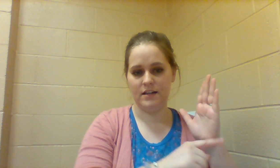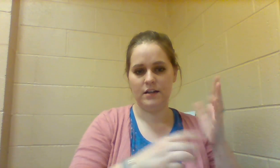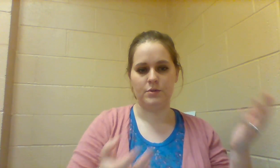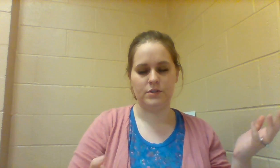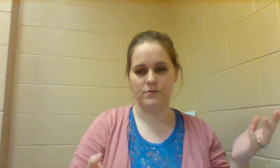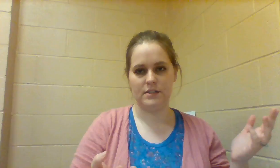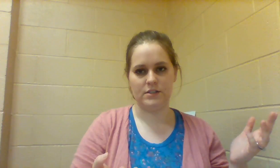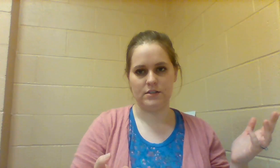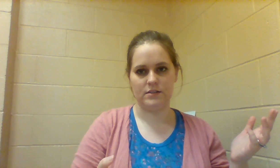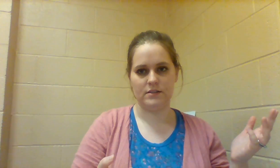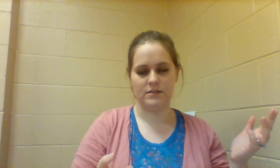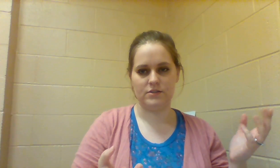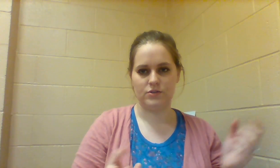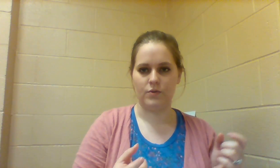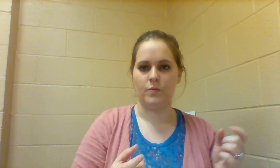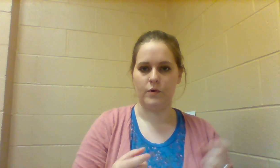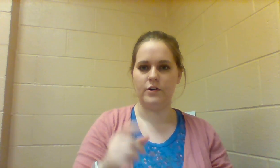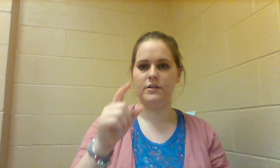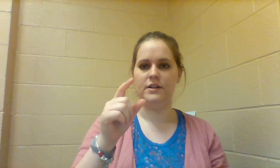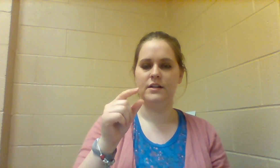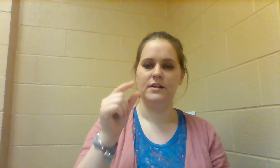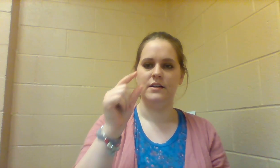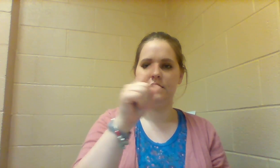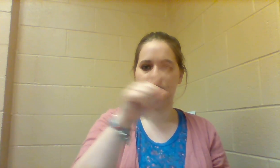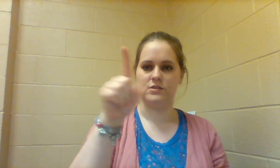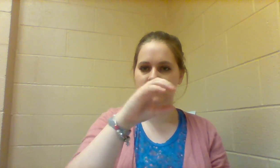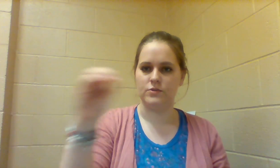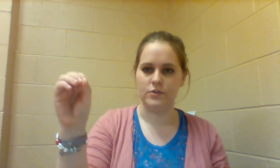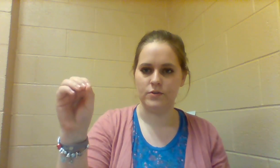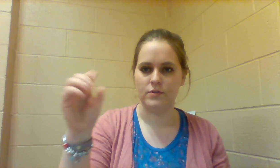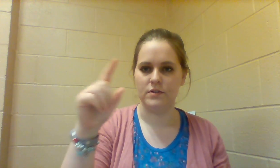but ZOO is such a short word just do ZOO